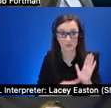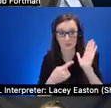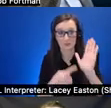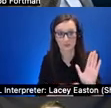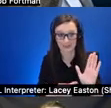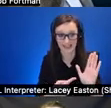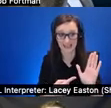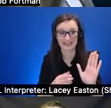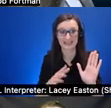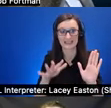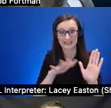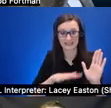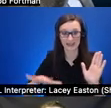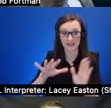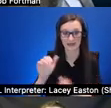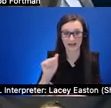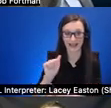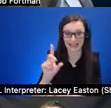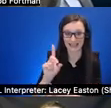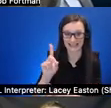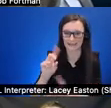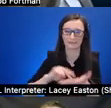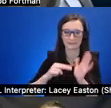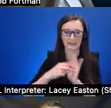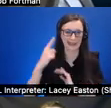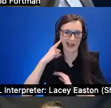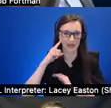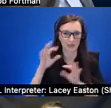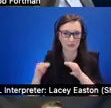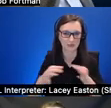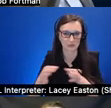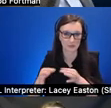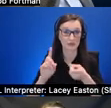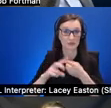aed spatial audio description to the blind user then they can hear the objects are moving around